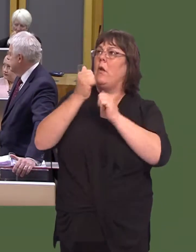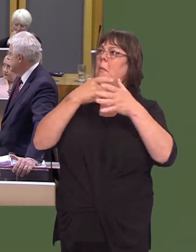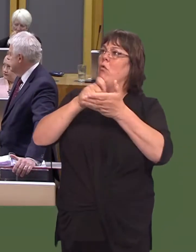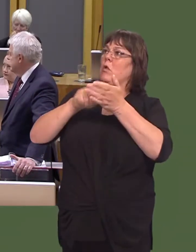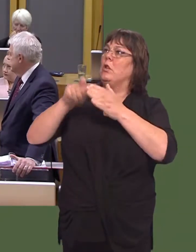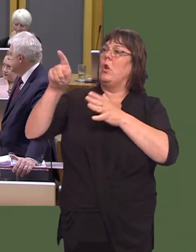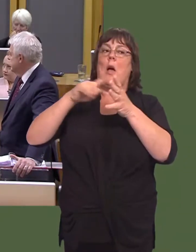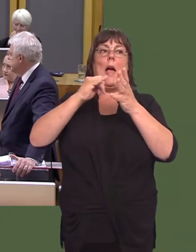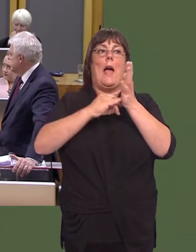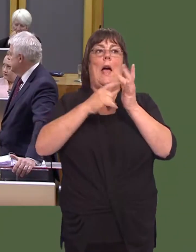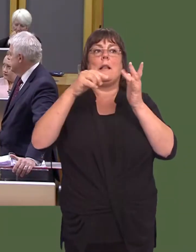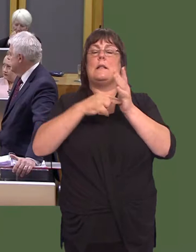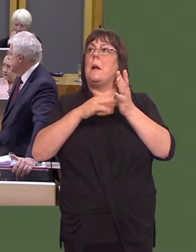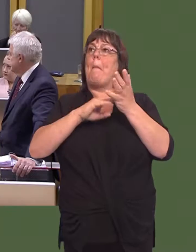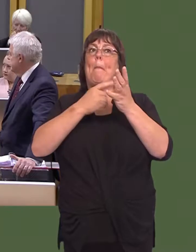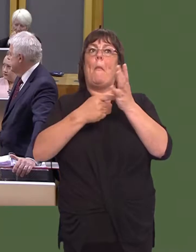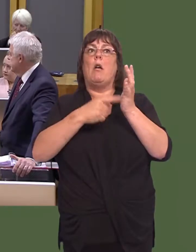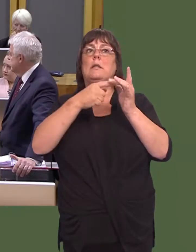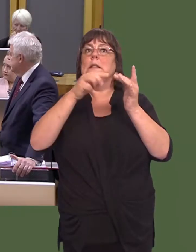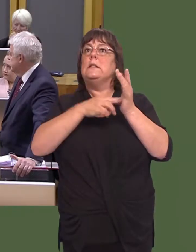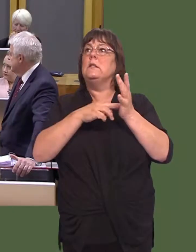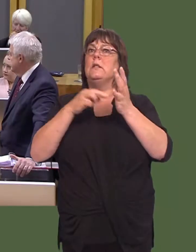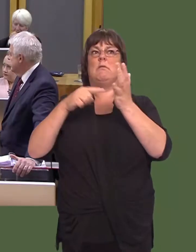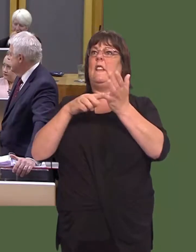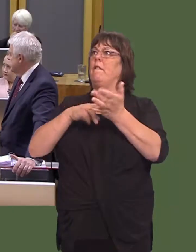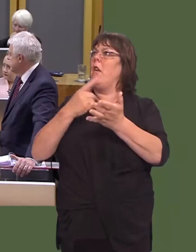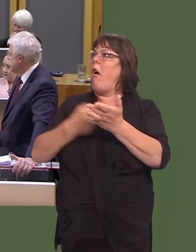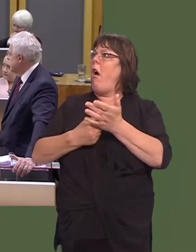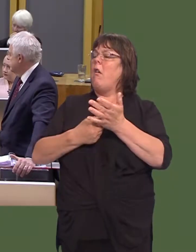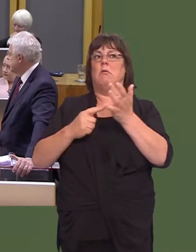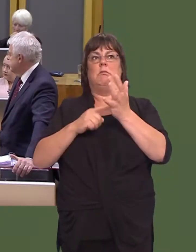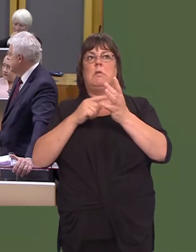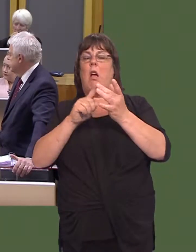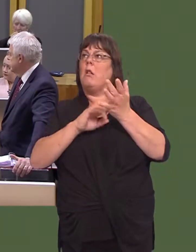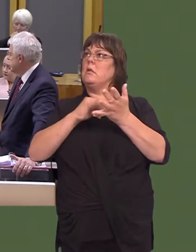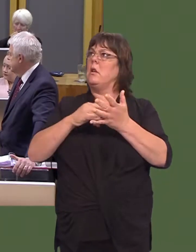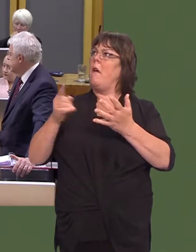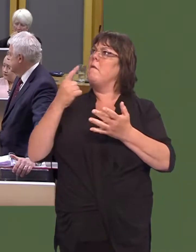have written to youóAston Martin, TVR, Taylorsódemonstrating their confidence in the project, and urging